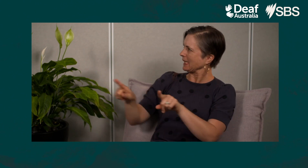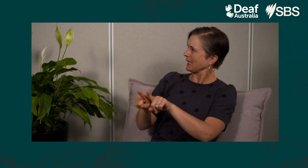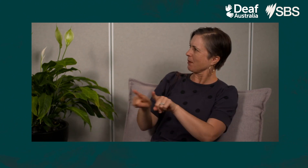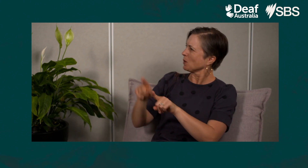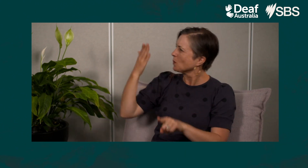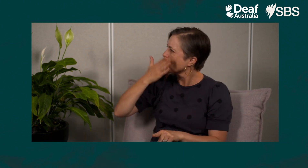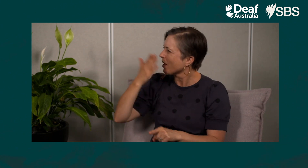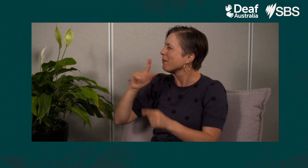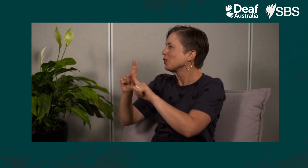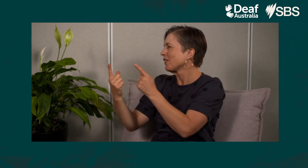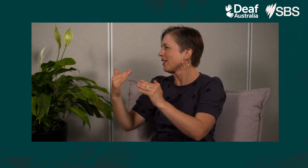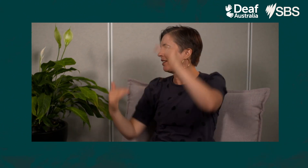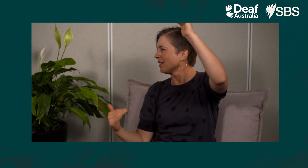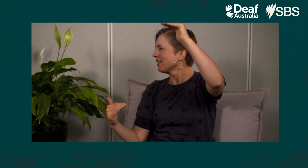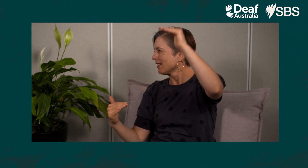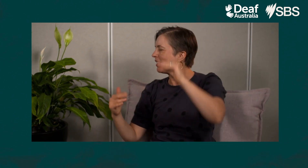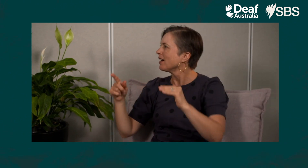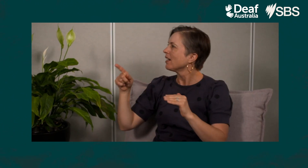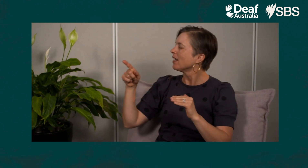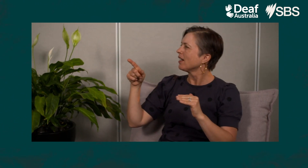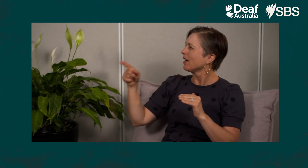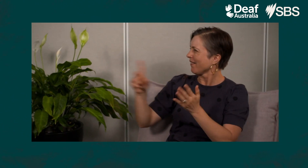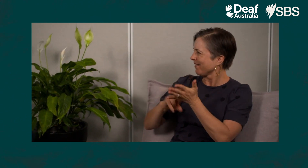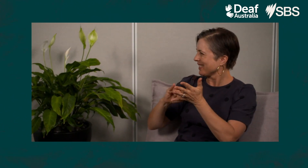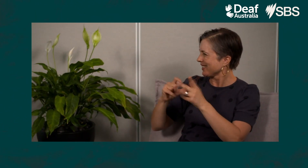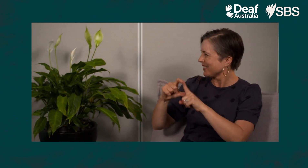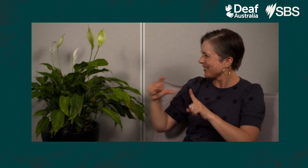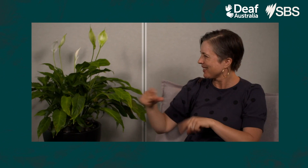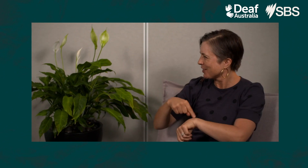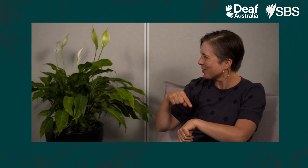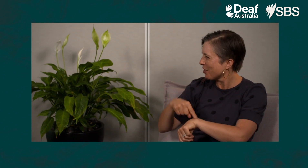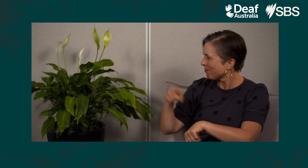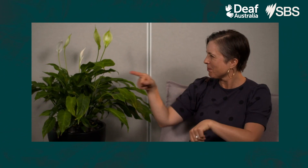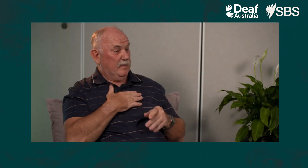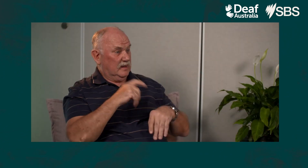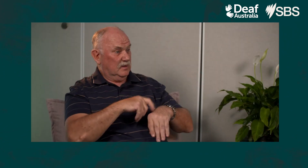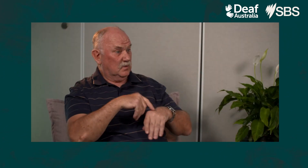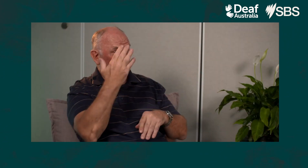but in different years obviously. You went to the Victorian School for Deaf children, right? Yes, that's right.